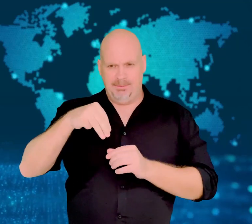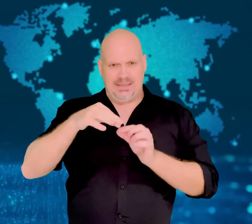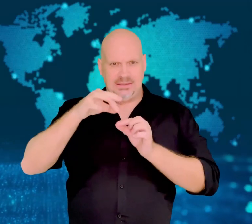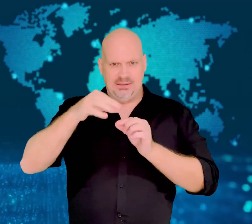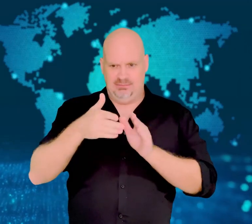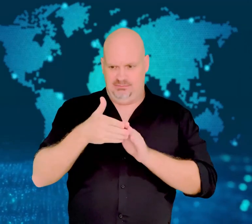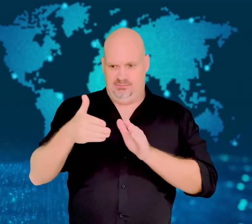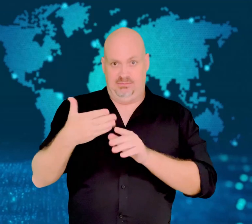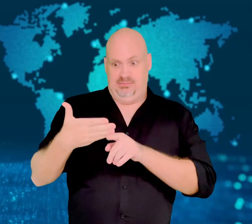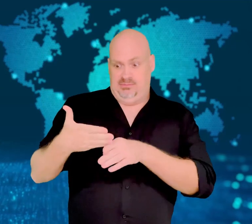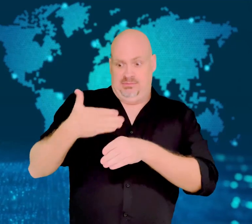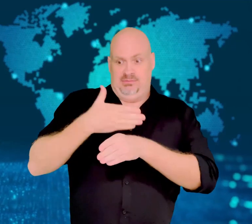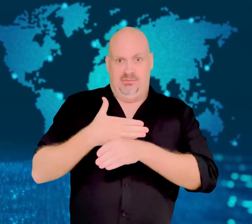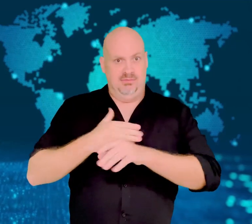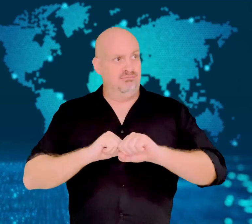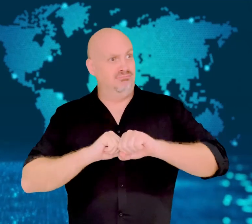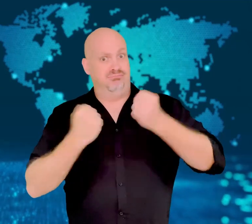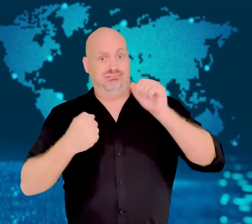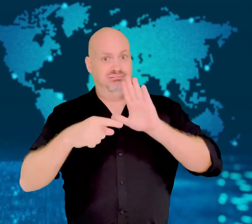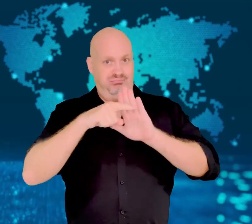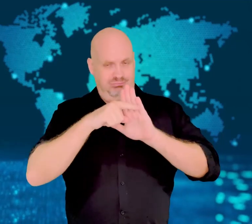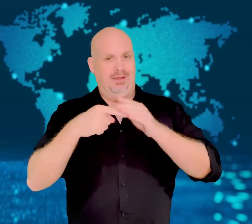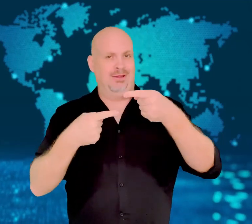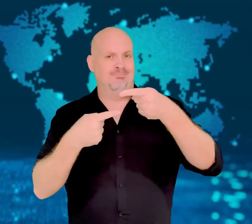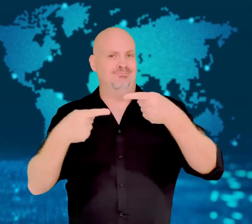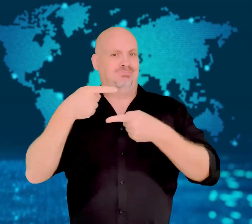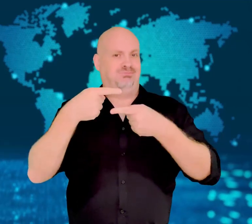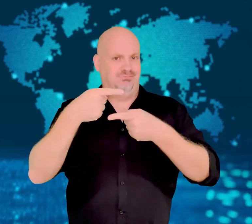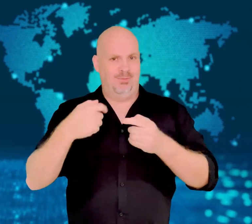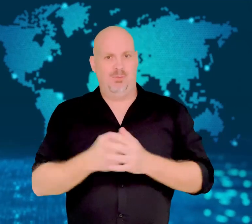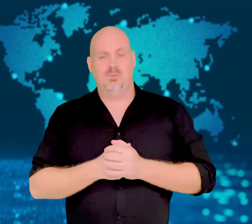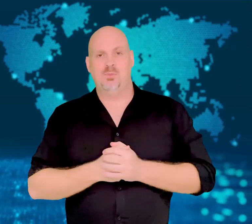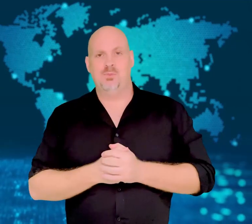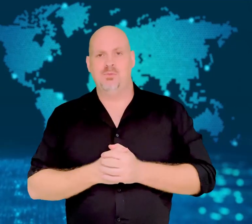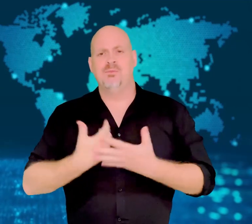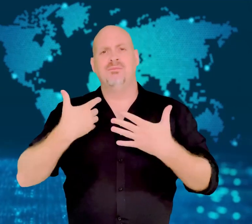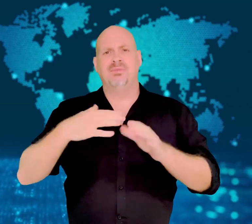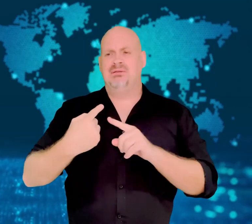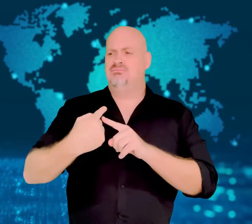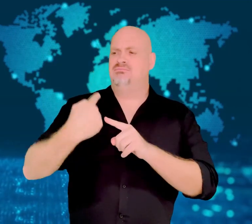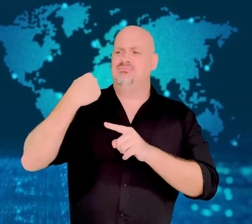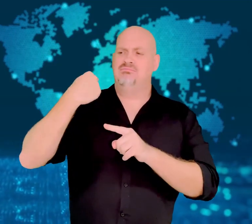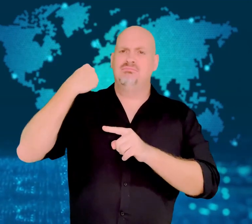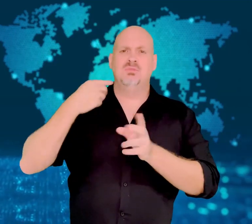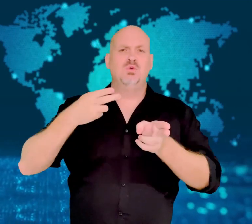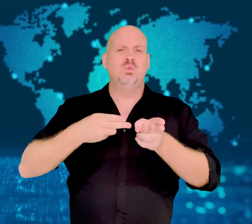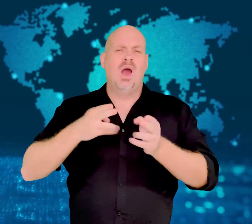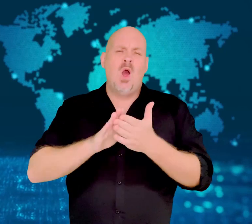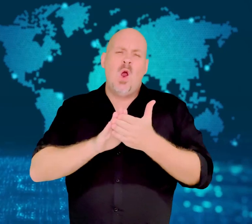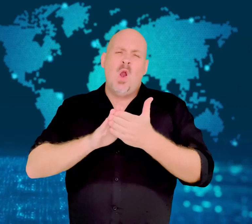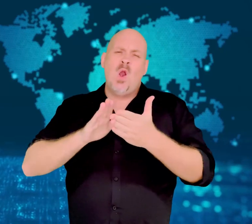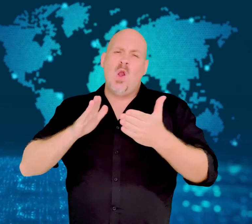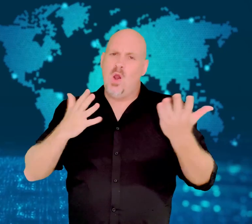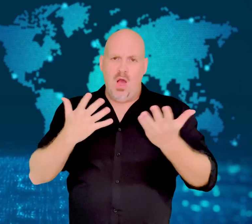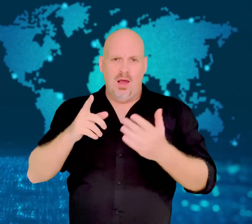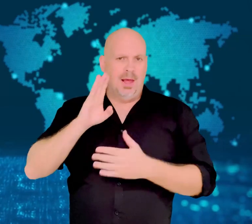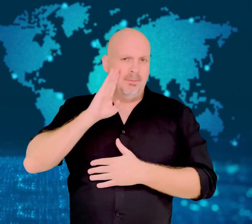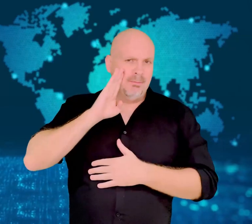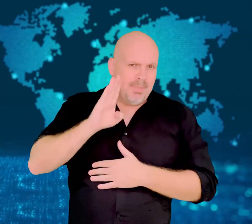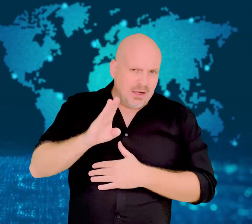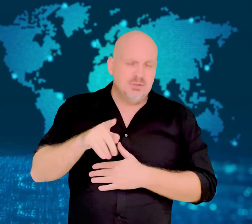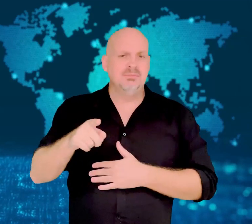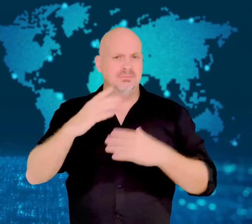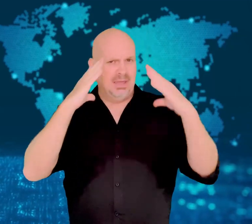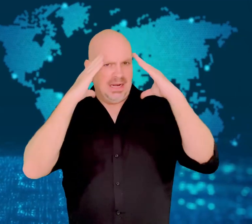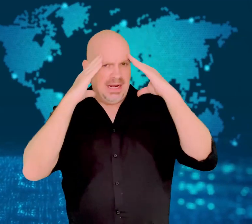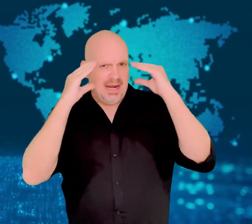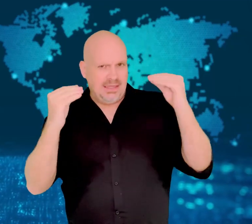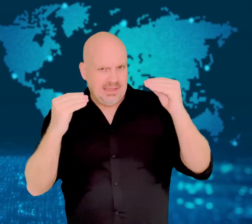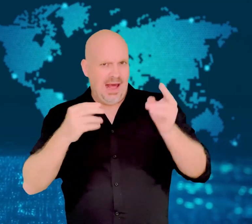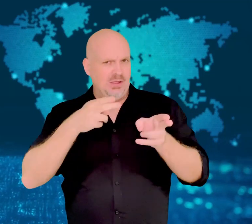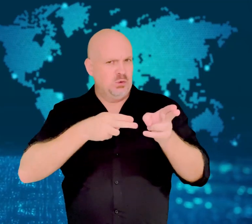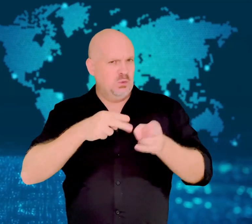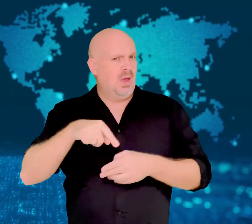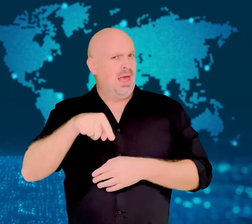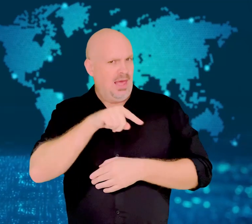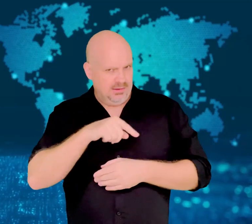Some of the previous records were held by trains in Belgium